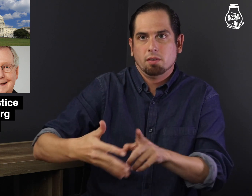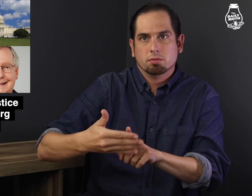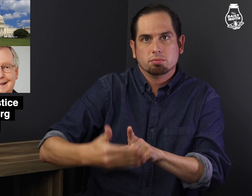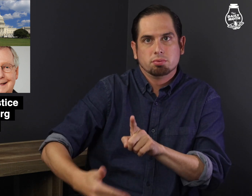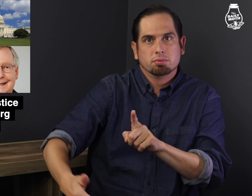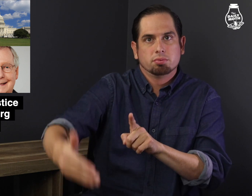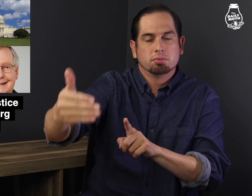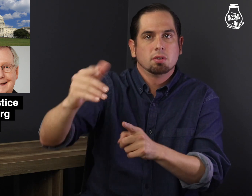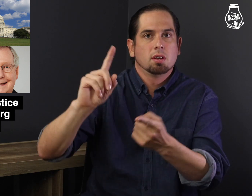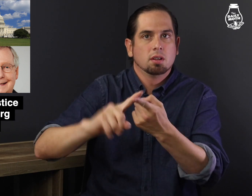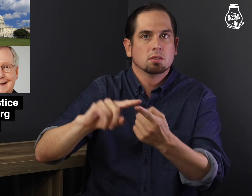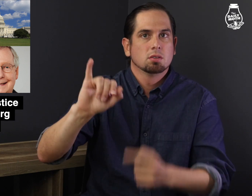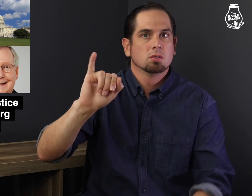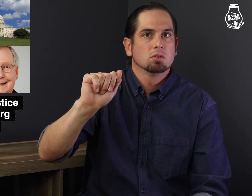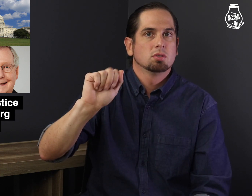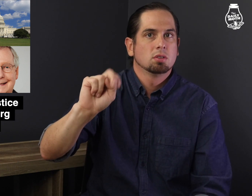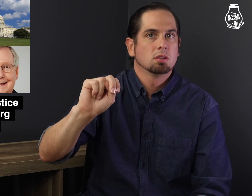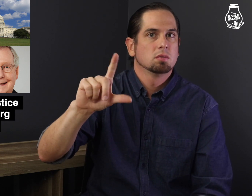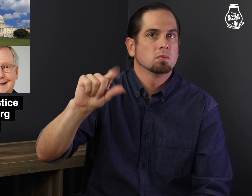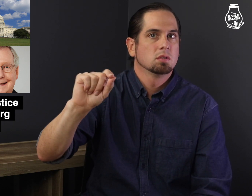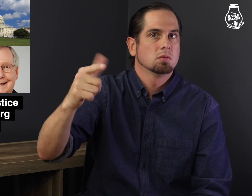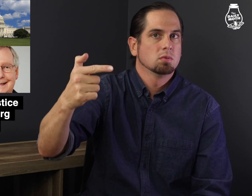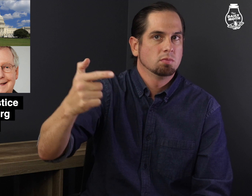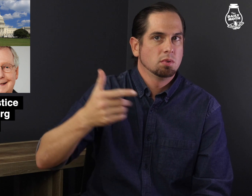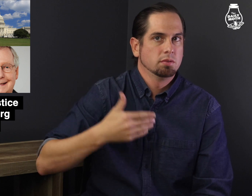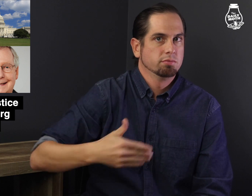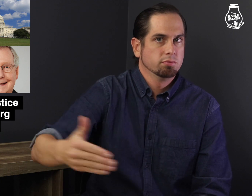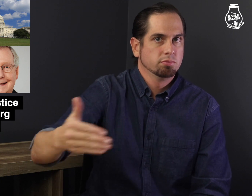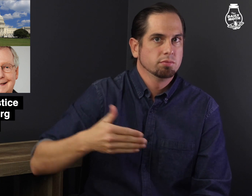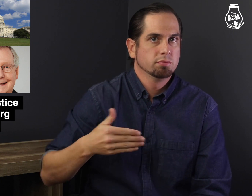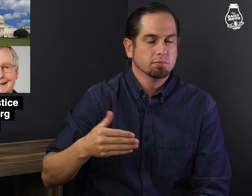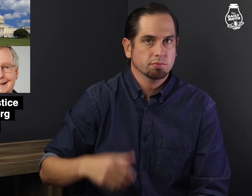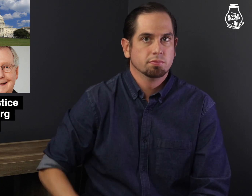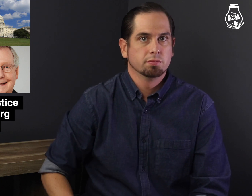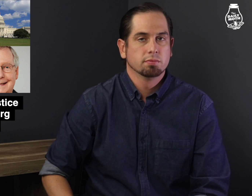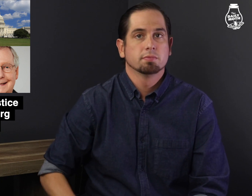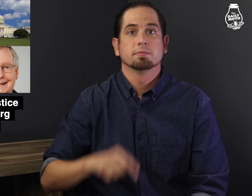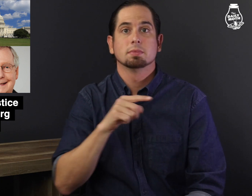He would have until January 2021.